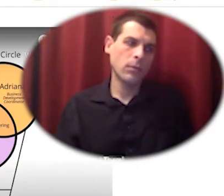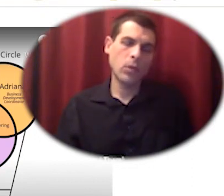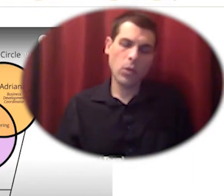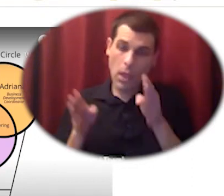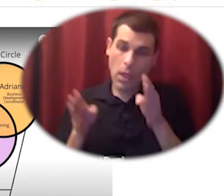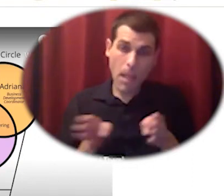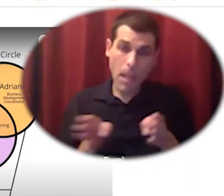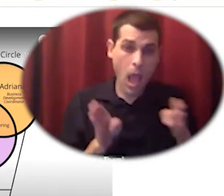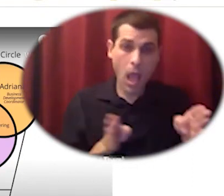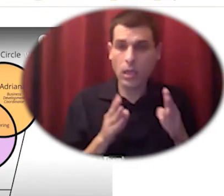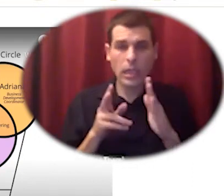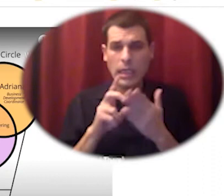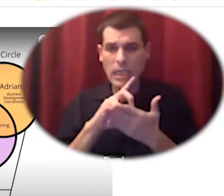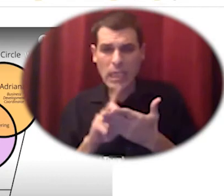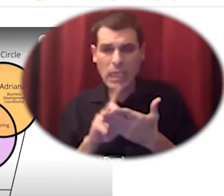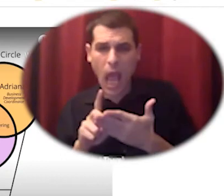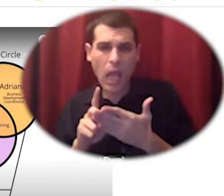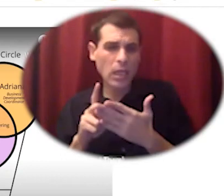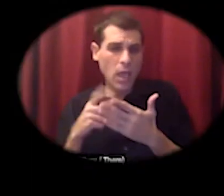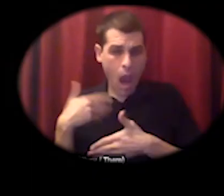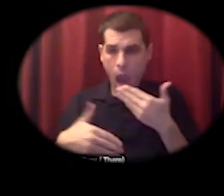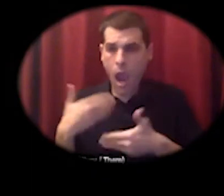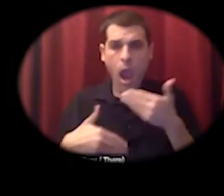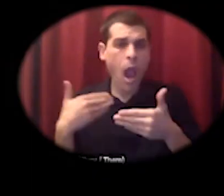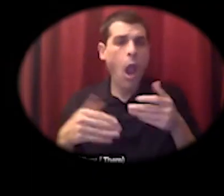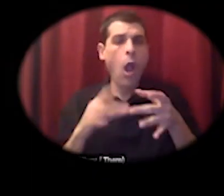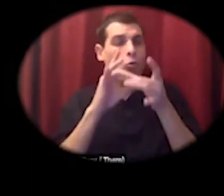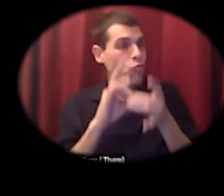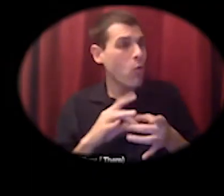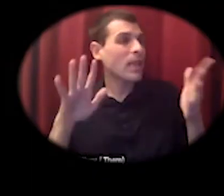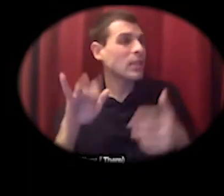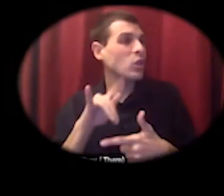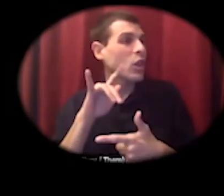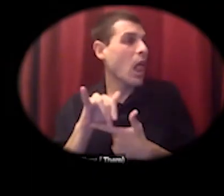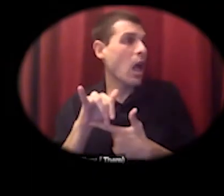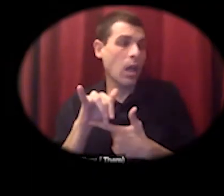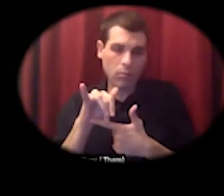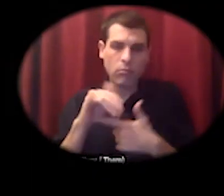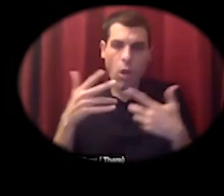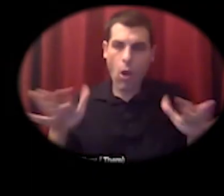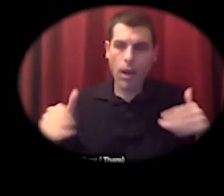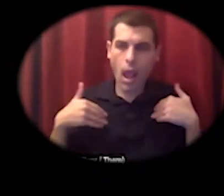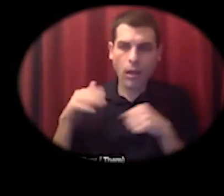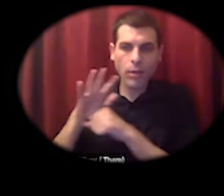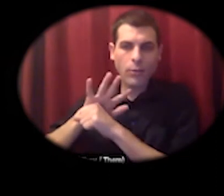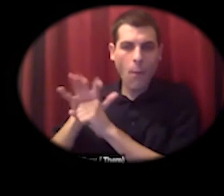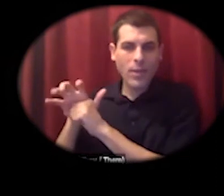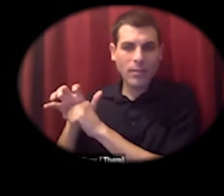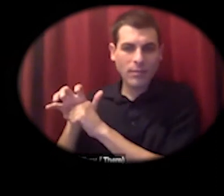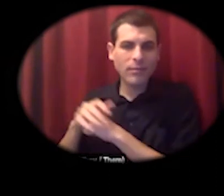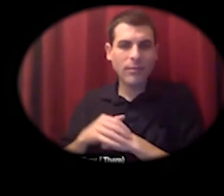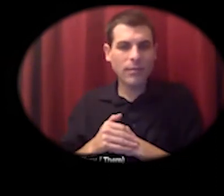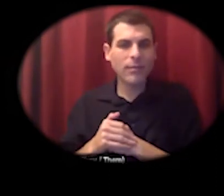until march when COVID hit and then they knew what kind of organization they would be able to create